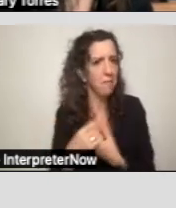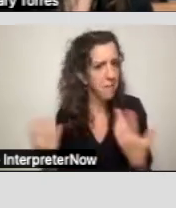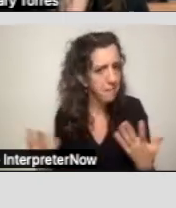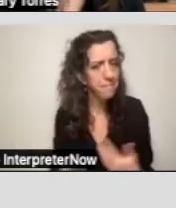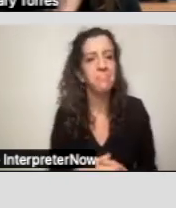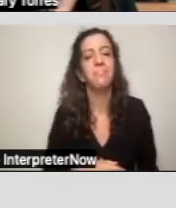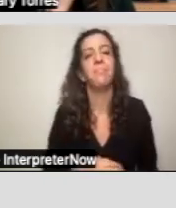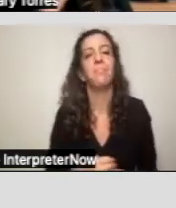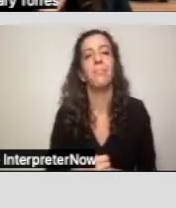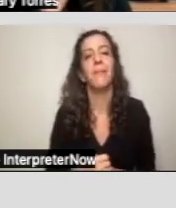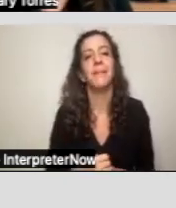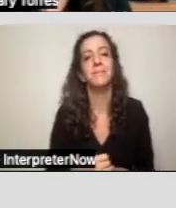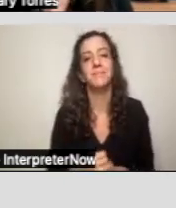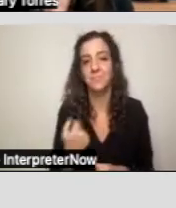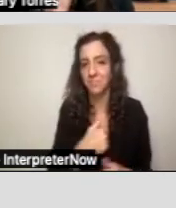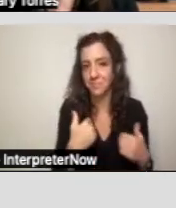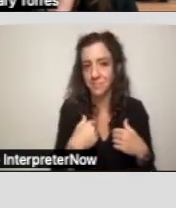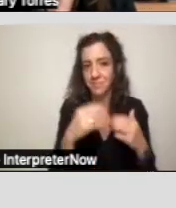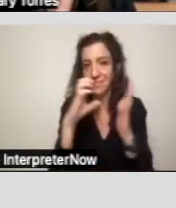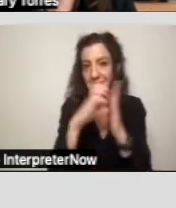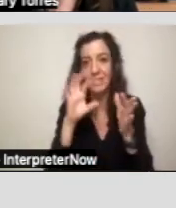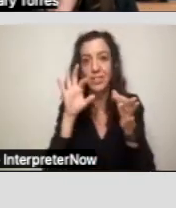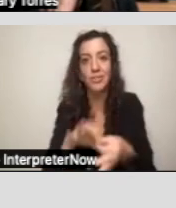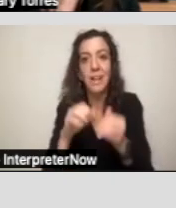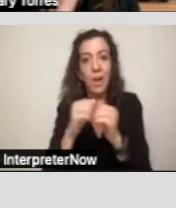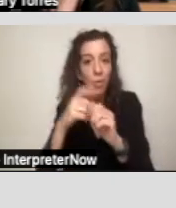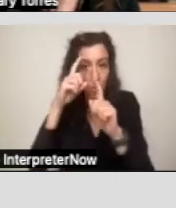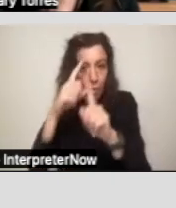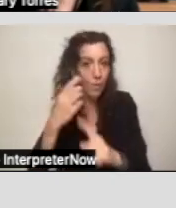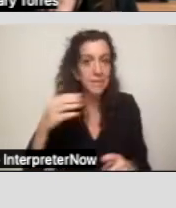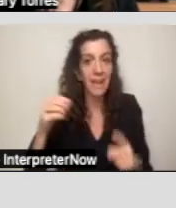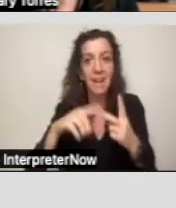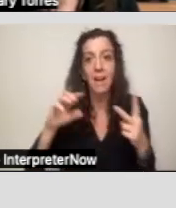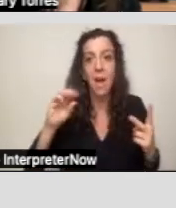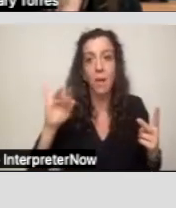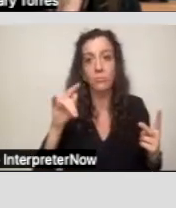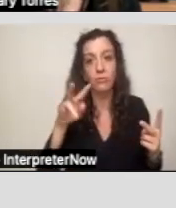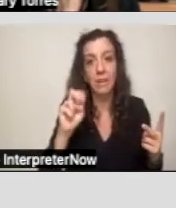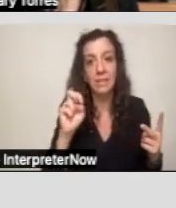So, we have a section of goals and objectives. So what does the client want?